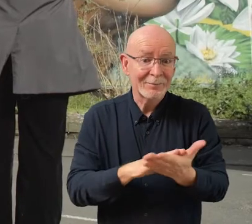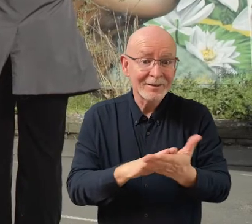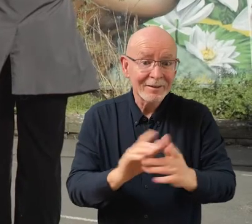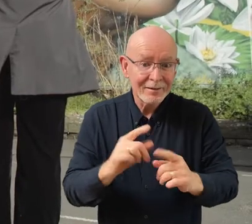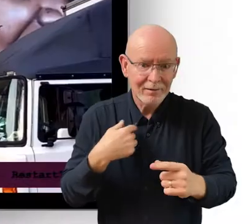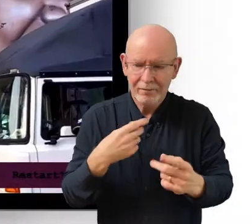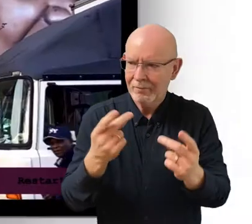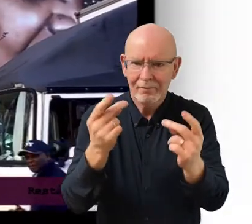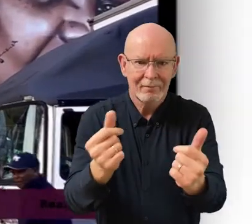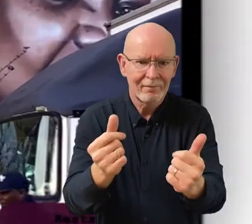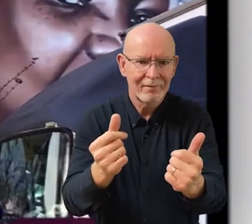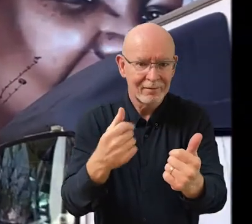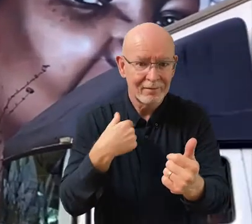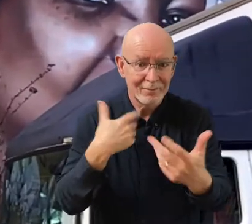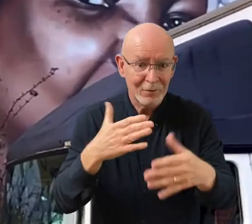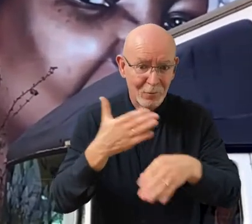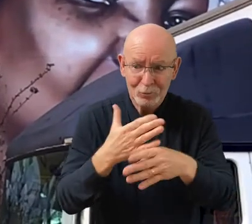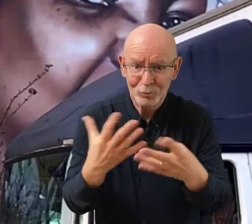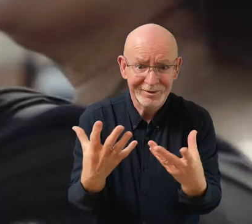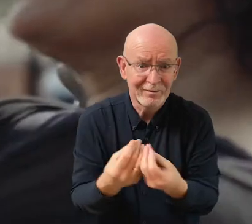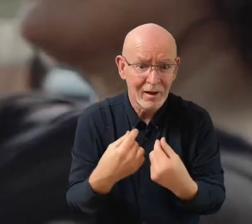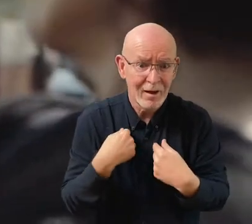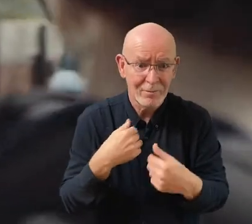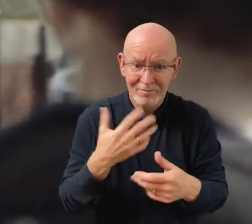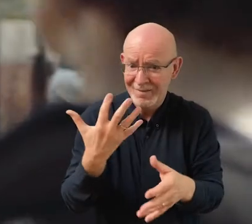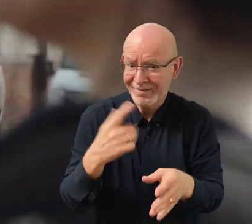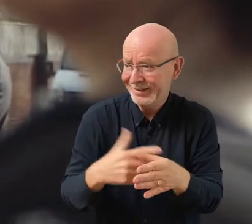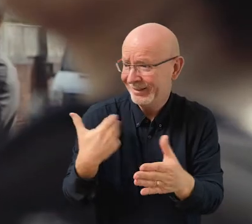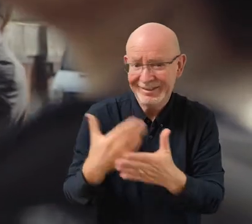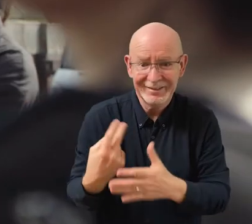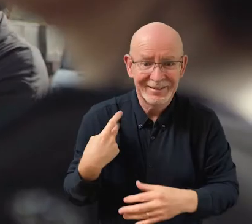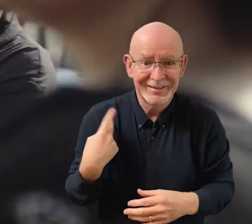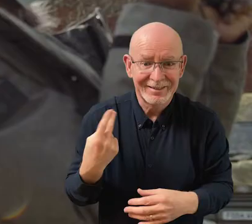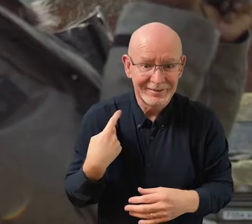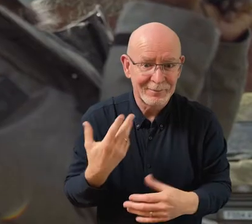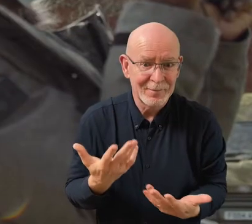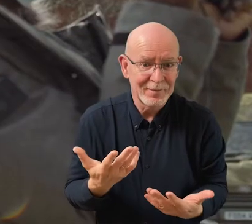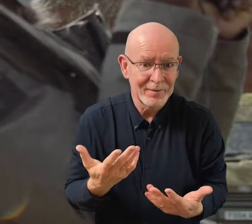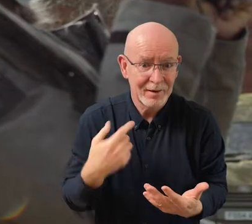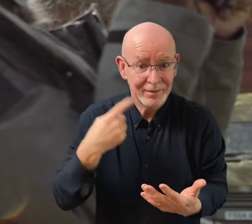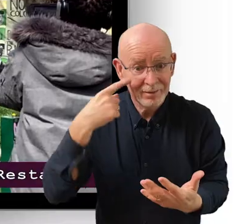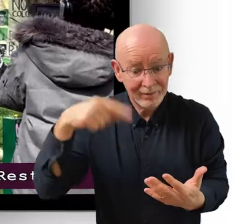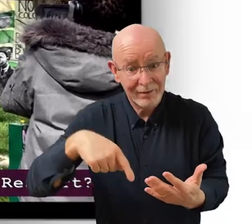we just clicked and we've just been working together for the best part of five years now. I think through this project